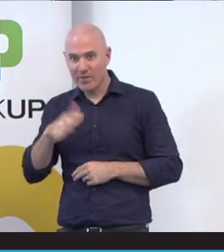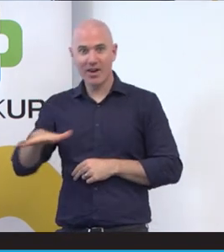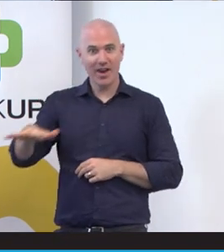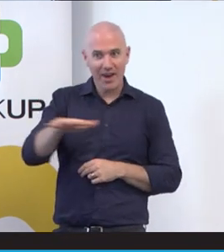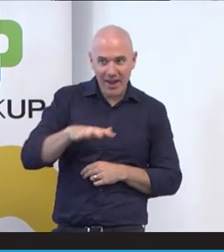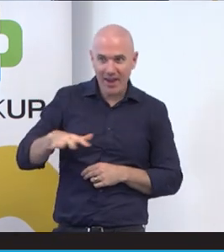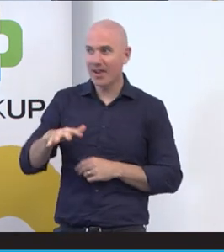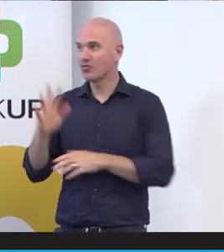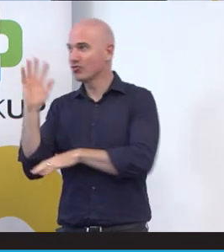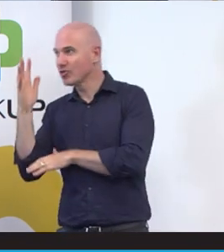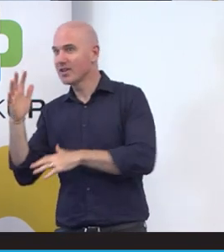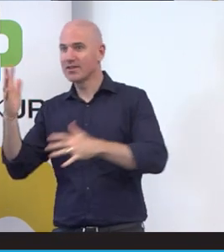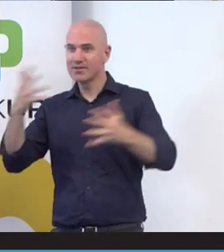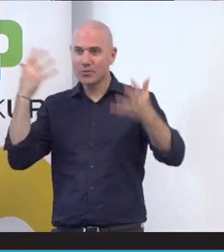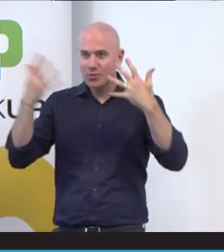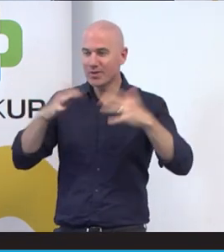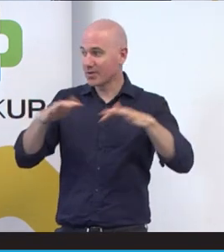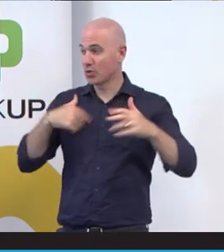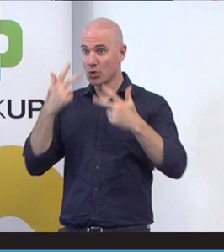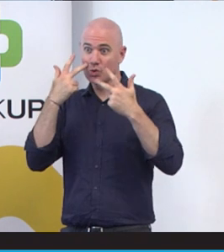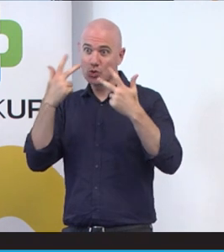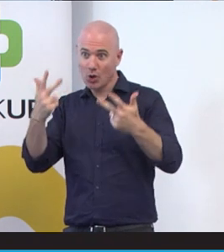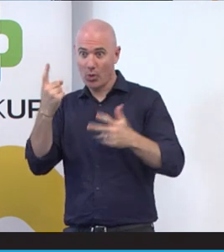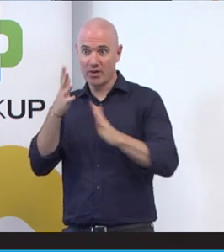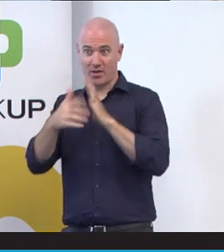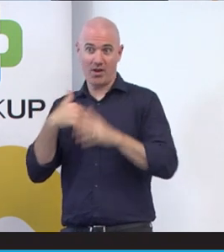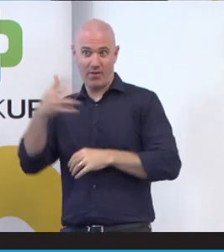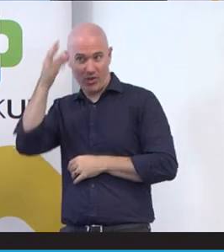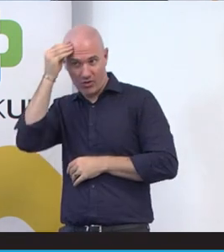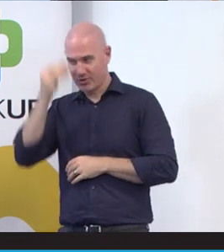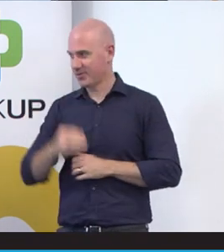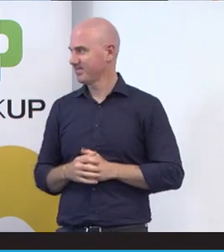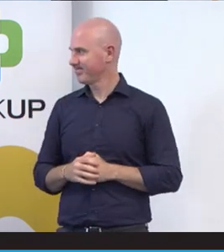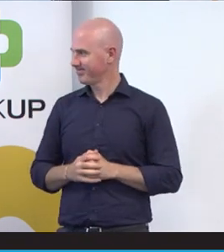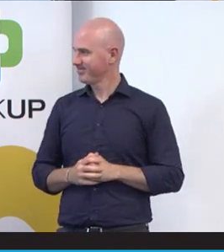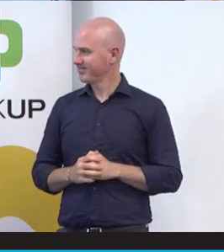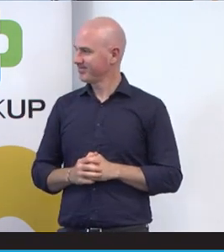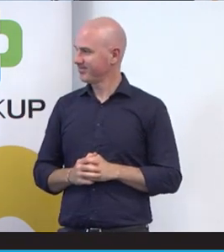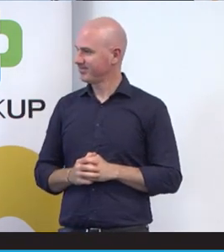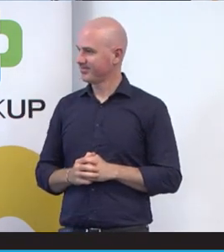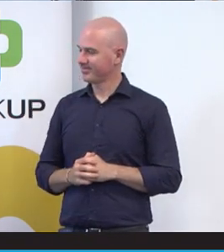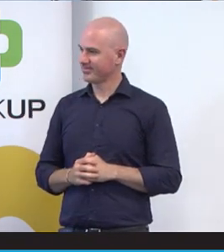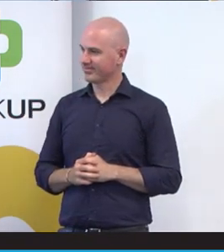water and I want to show you the little sign I’ve been learning by for the land that we're